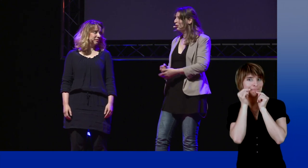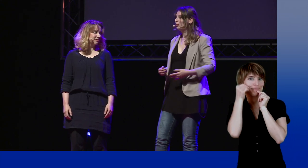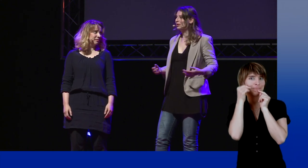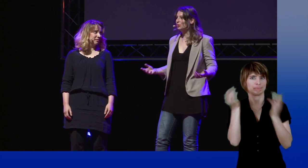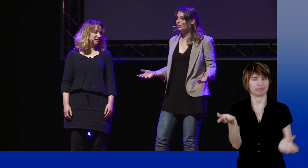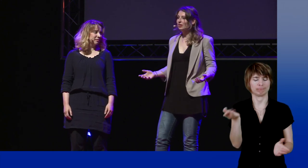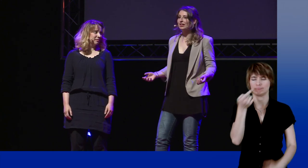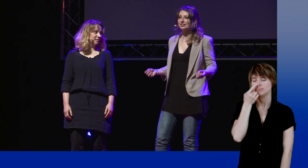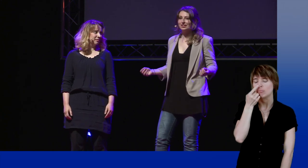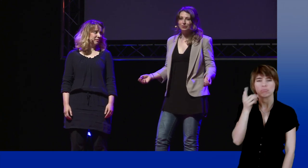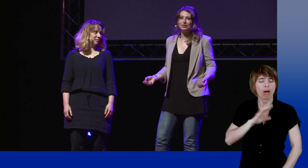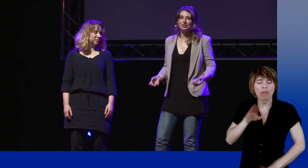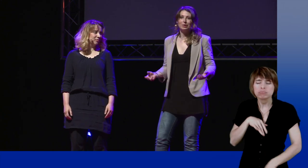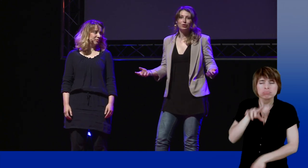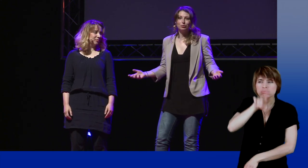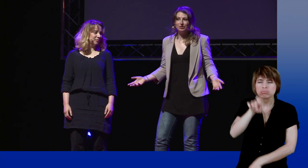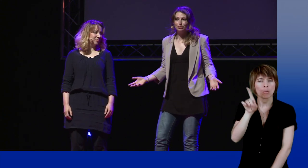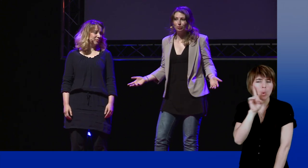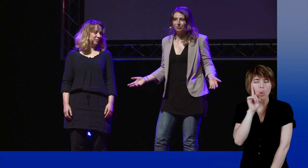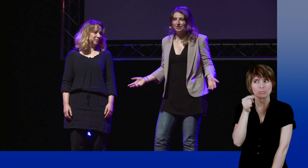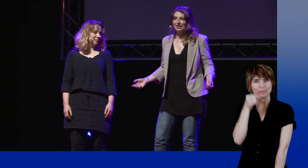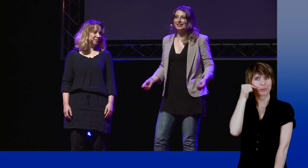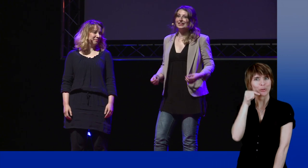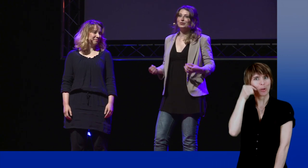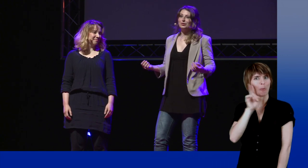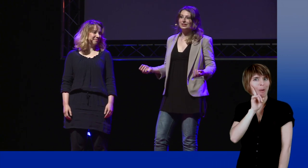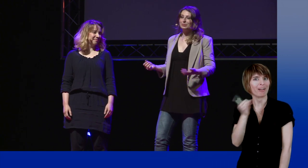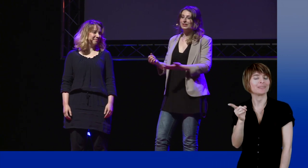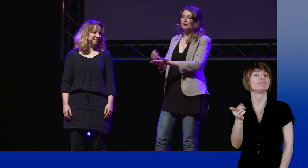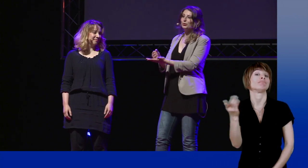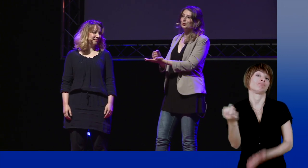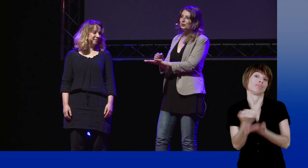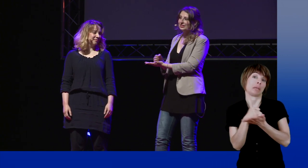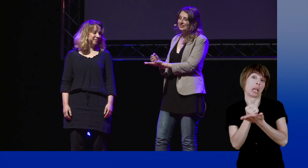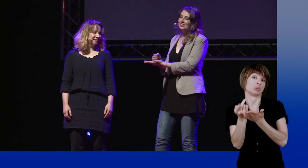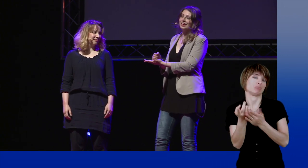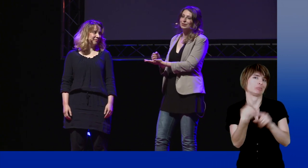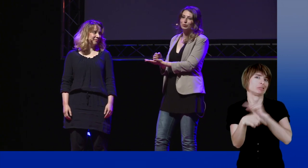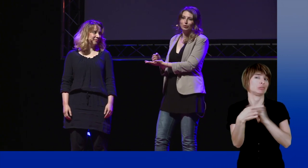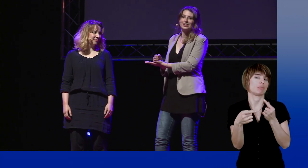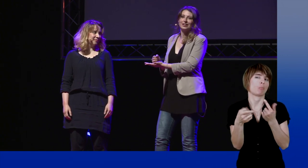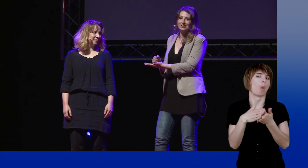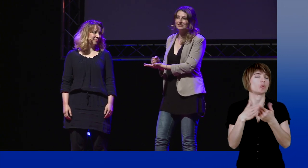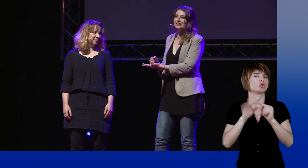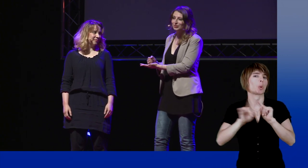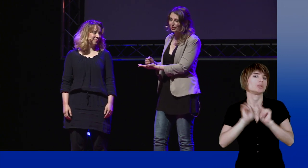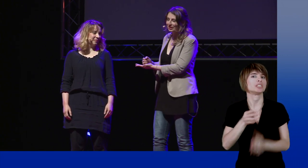After a while, we asked them why. They told us that this sign had a rather sexual connotation